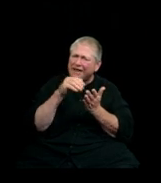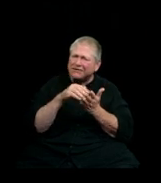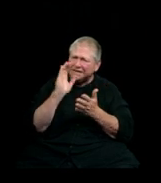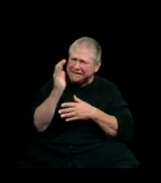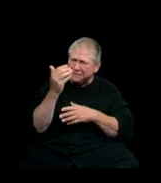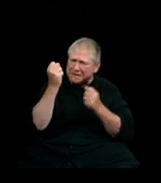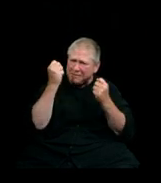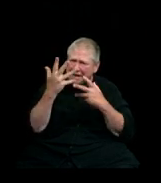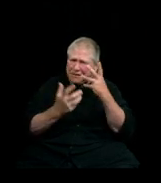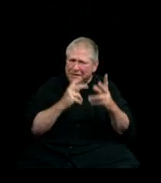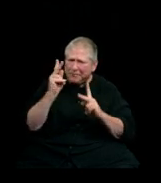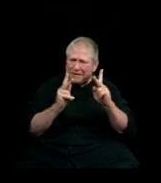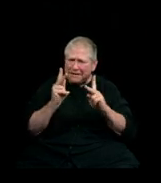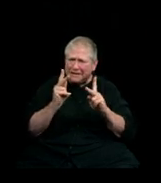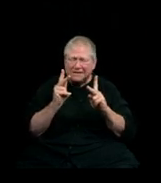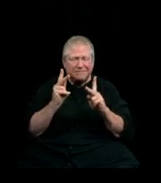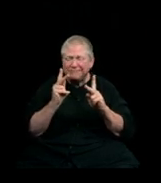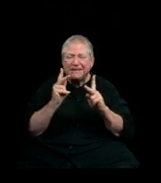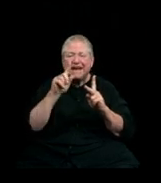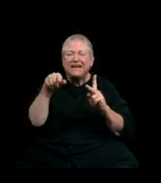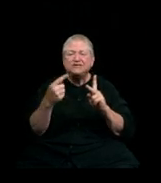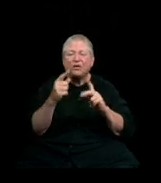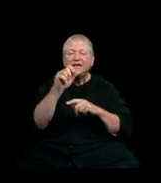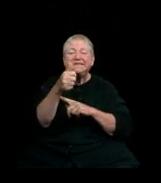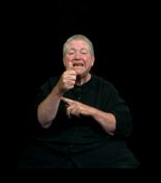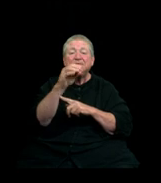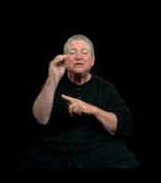keep in mind that's only 10% of the world’s population